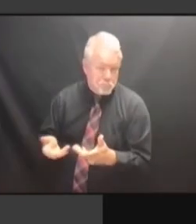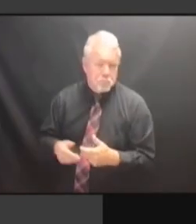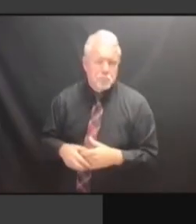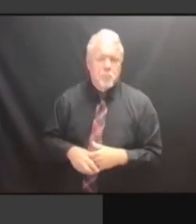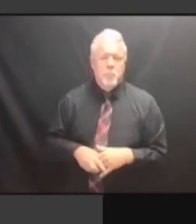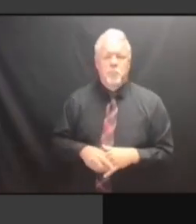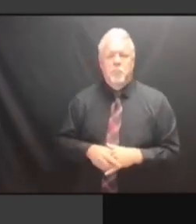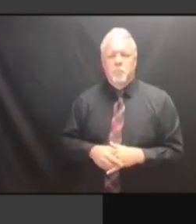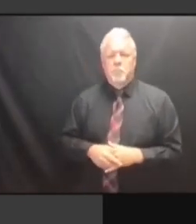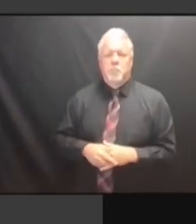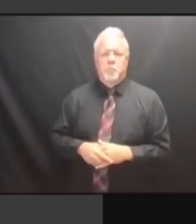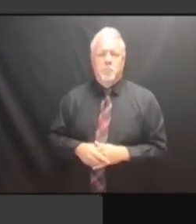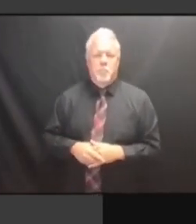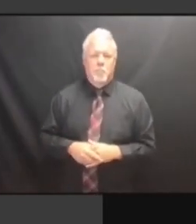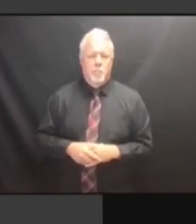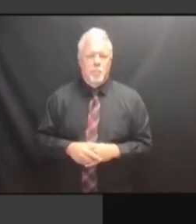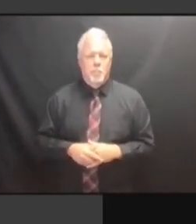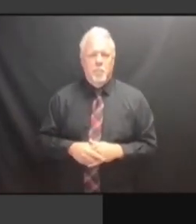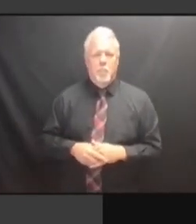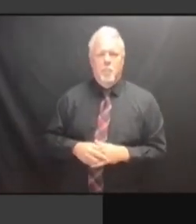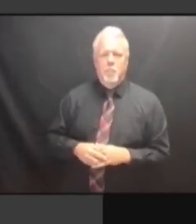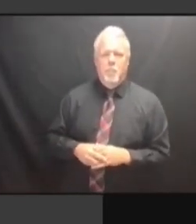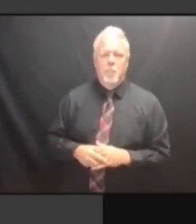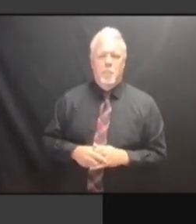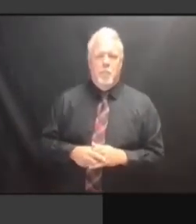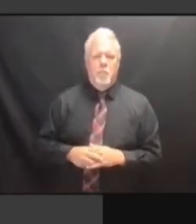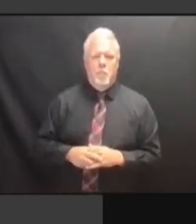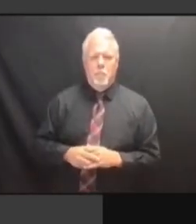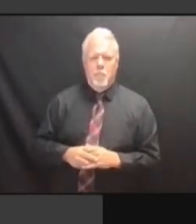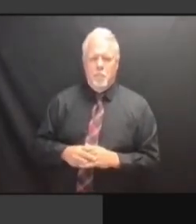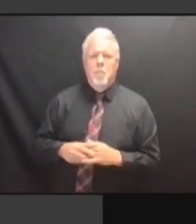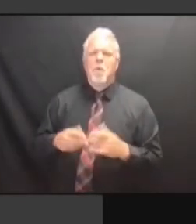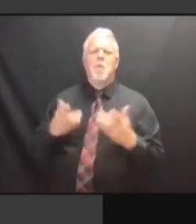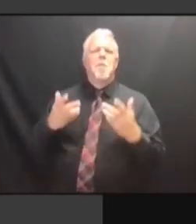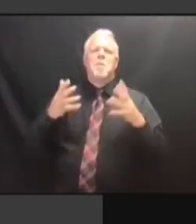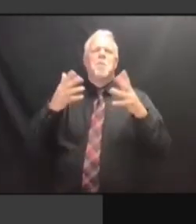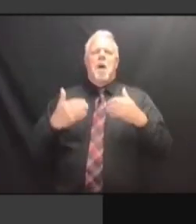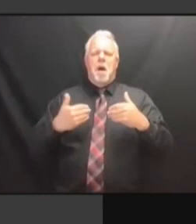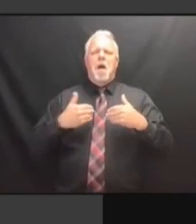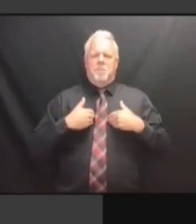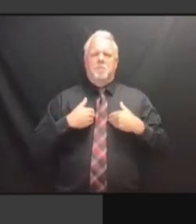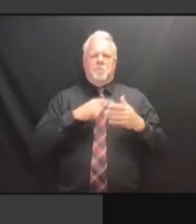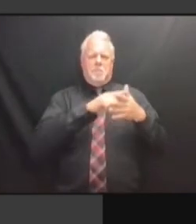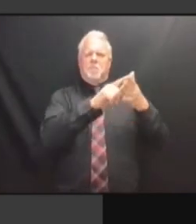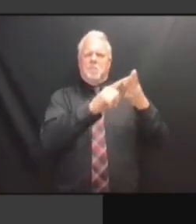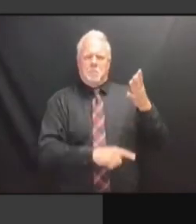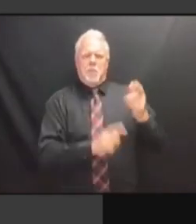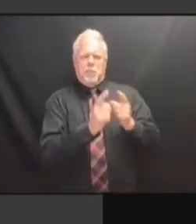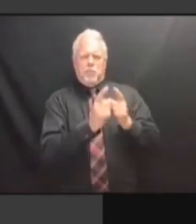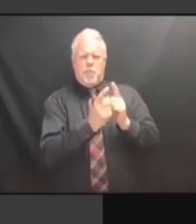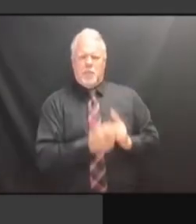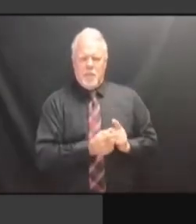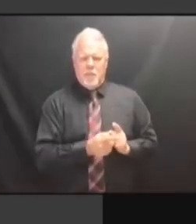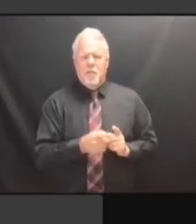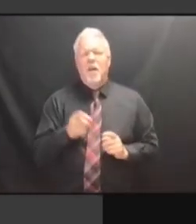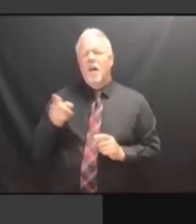IF WE NEED THE TRANSLATIONS, I'LL FORWARD IF WE NEED THE TRANSLATIONS, I'LL FORWARD THEM. I'LL FORWARD THEM. I'LL FORWARD THEM. I I'LL FORWARD THEM. I THINK I'LL FORWARD THEM. I THINK THAT I'LL FORWARD THEM. I THINK THAT IT I'LL FORWARD THEM. I THINK THAT IT AVOIDS I'LL FORWARD THEM. I THINK THAT IT AVOIDS POTENTIAL I THINK THAT IT AVOIDS POTENTIAL I THINK THAT IT AVOIDS POTENTIAL EMBARRASSMENT, I THINK THAT IT AVOIDS POTENTIAL EMBARRASSMENT, BECAUSE